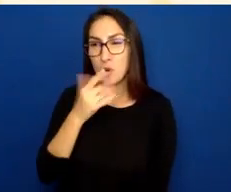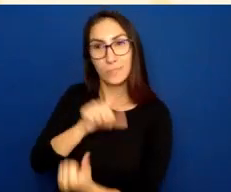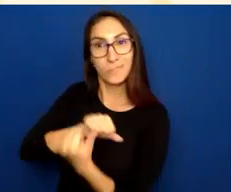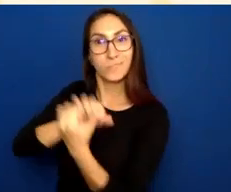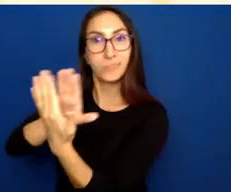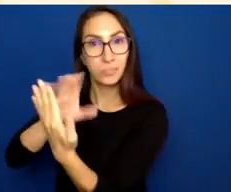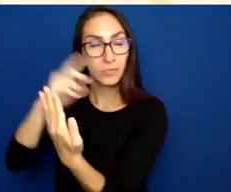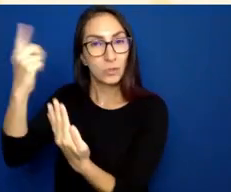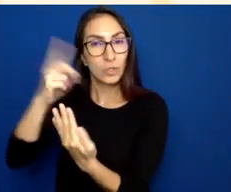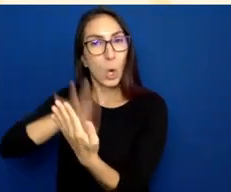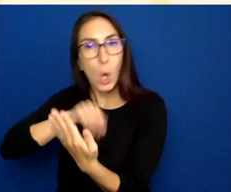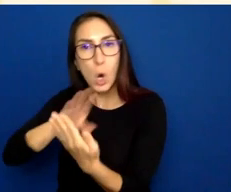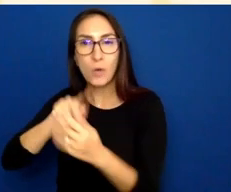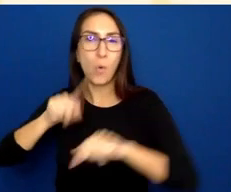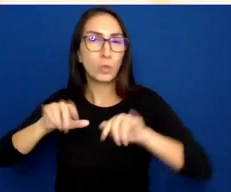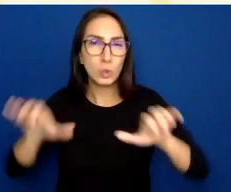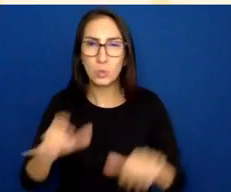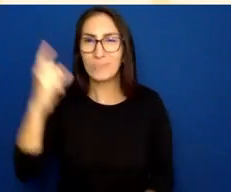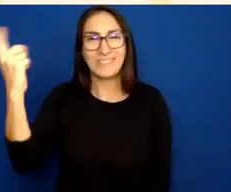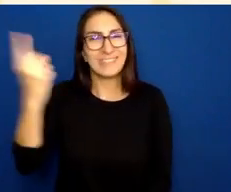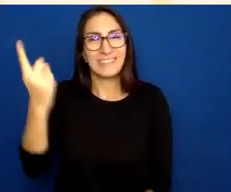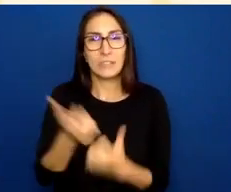So give that opportunity to your students as well.